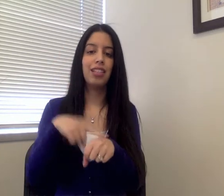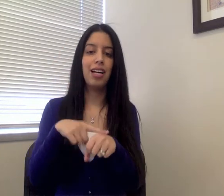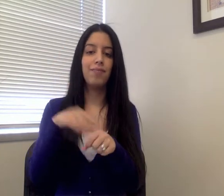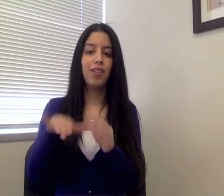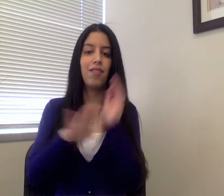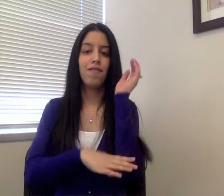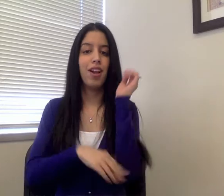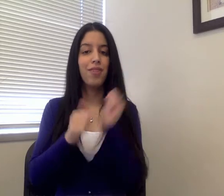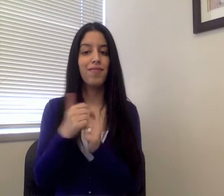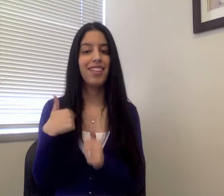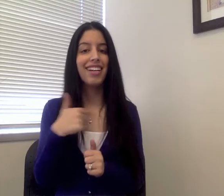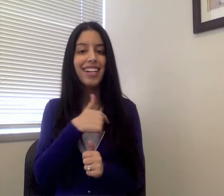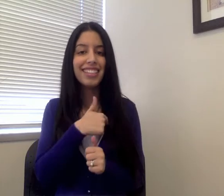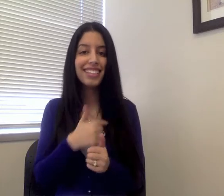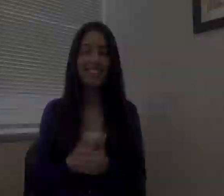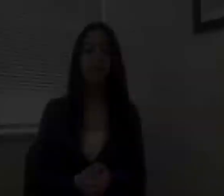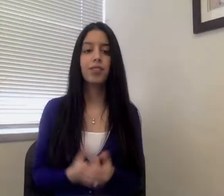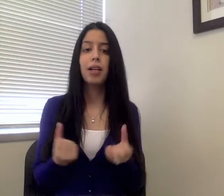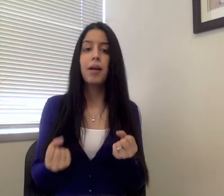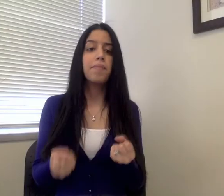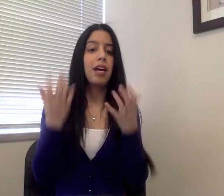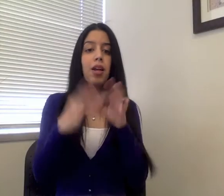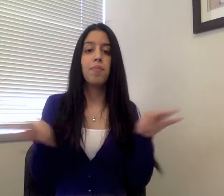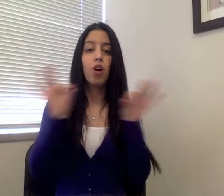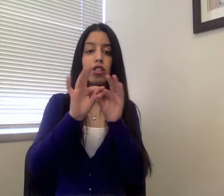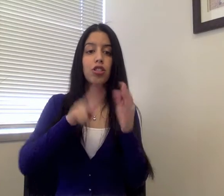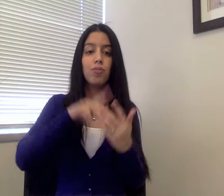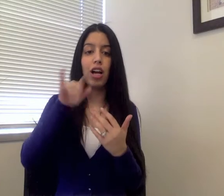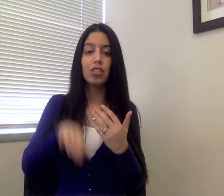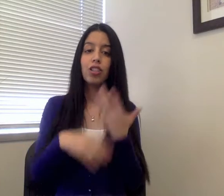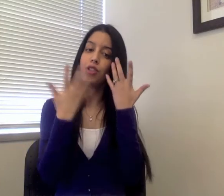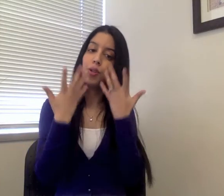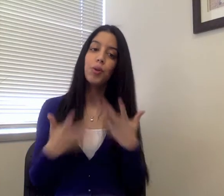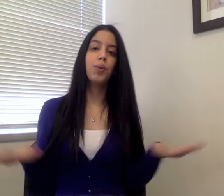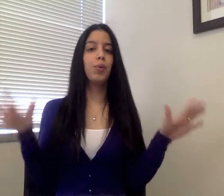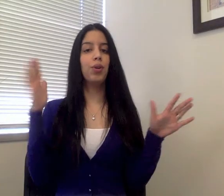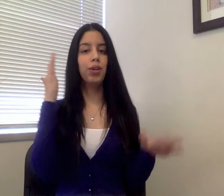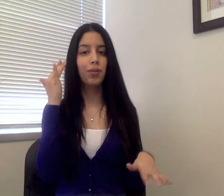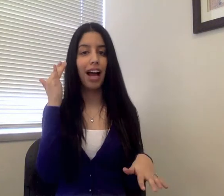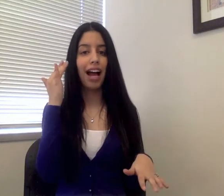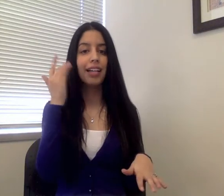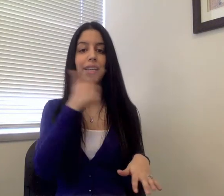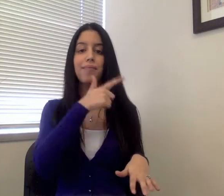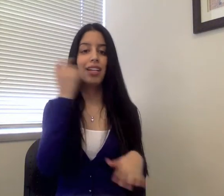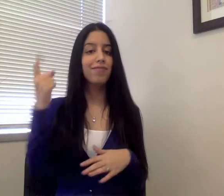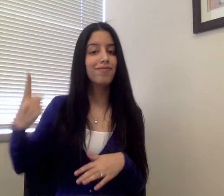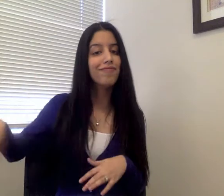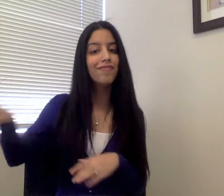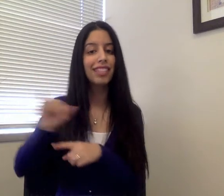as a full-time intern in the fall. Numerous important projects were completed because